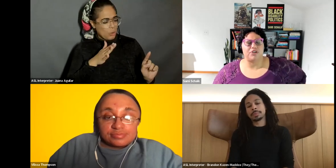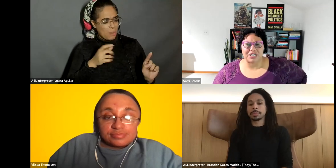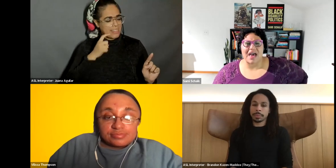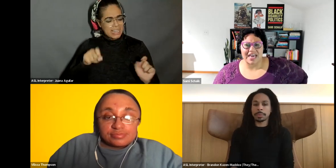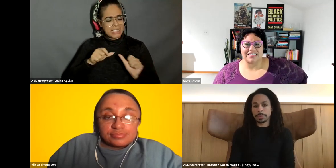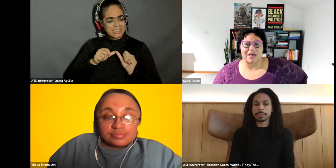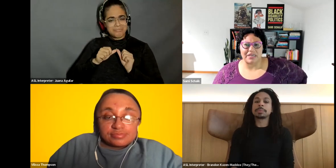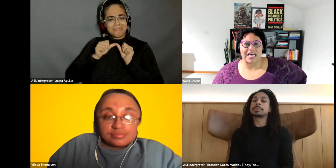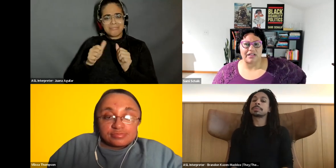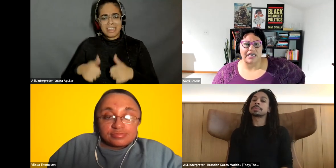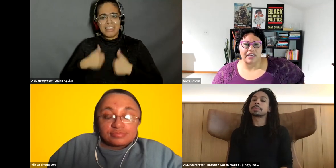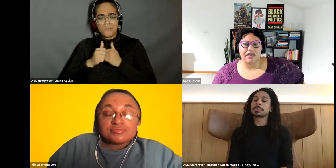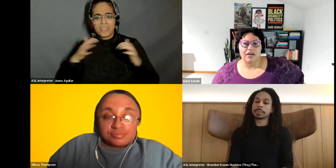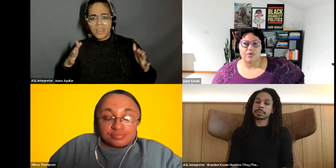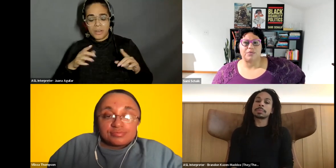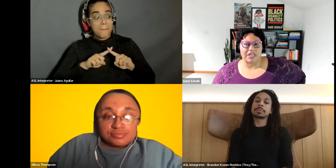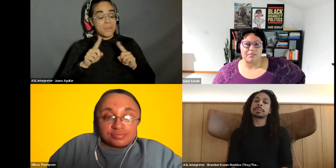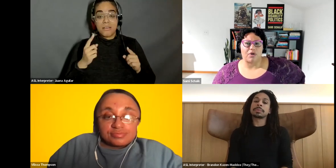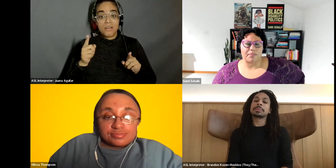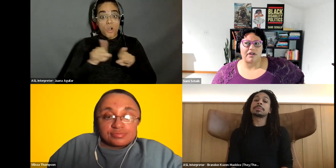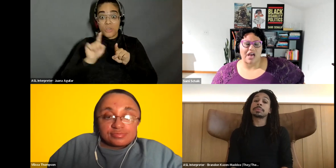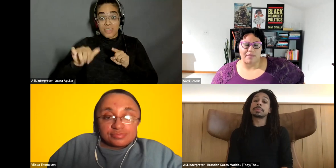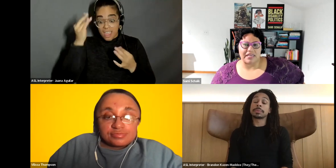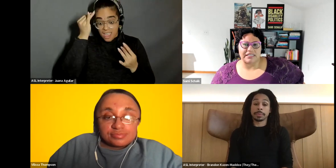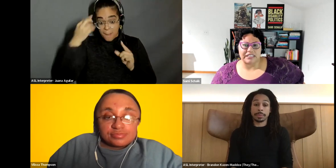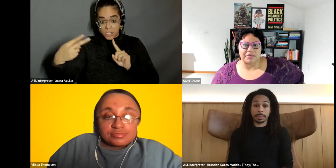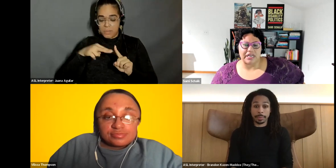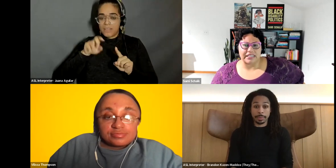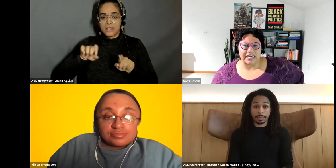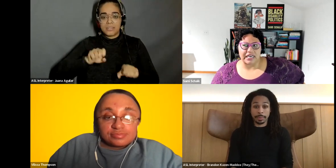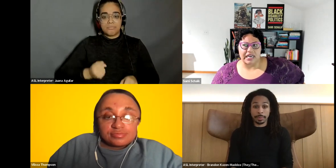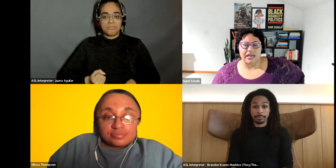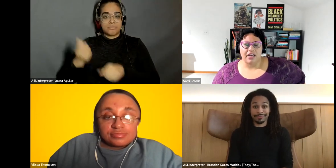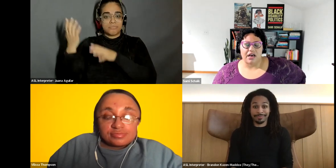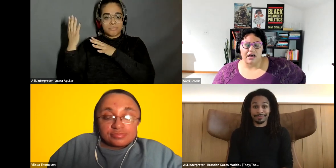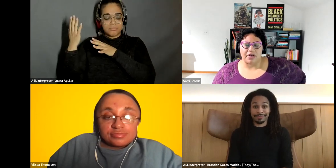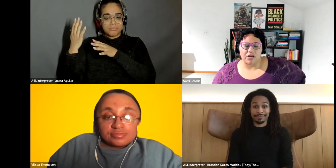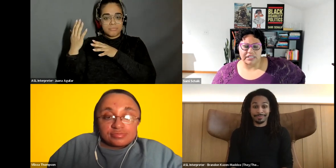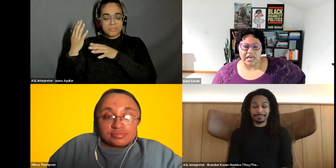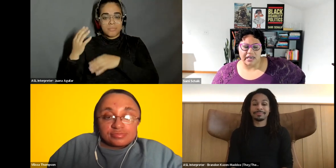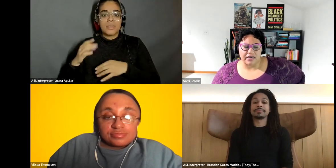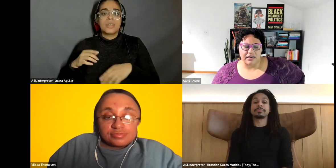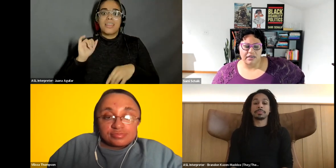Sami Schalk: pushing back against that mentality was a really important part of coming into disability identity alongside